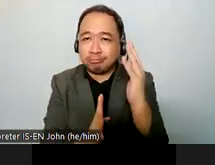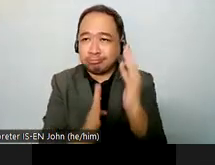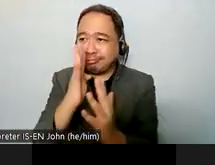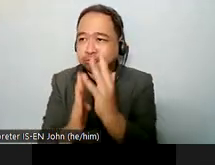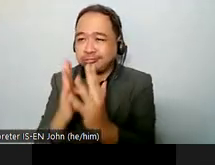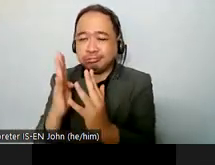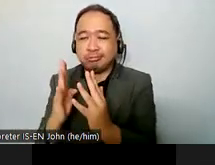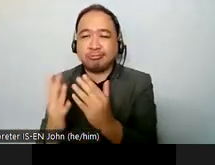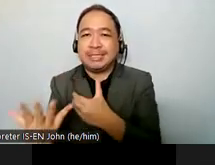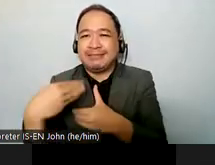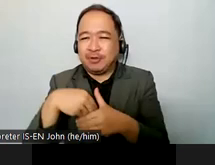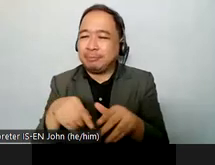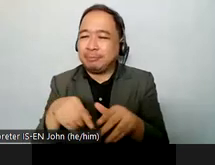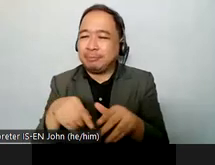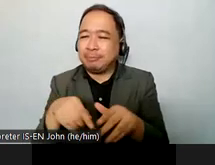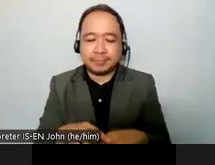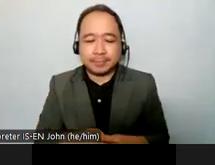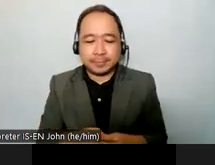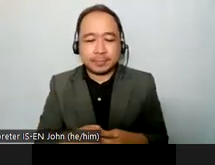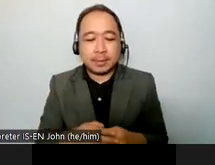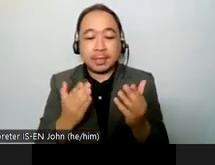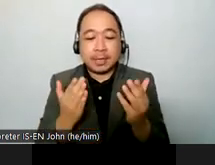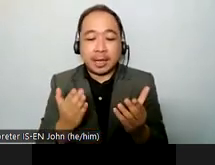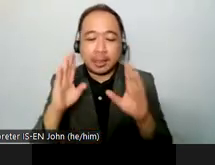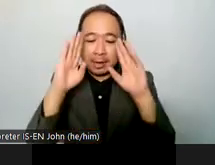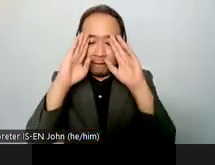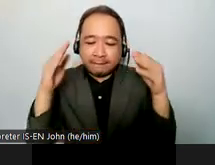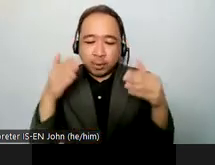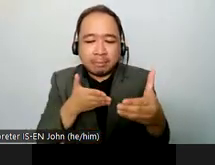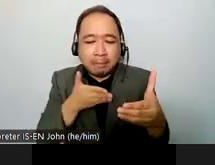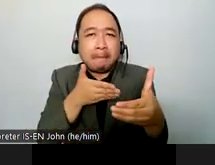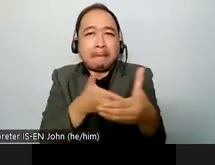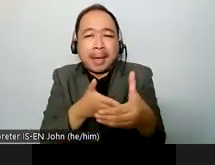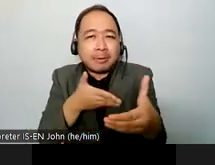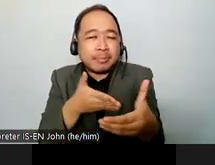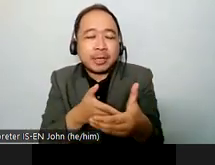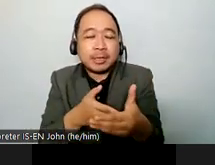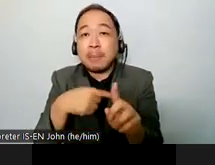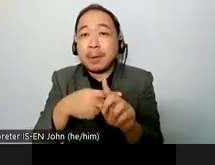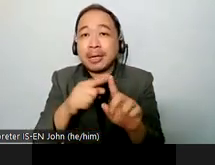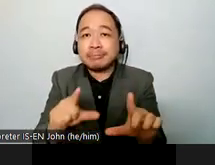engagement with the feminist organization um we are going to have a four wonderful